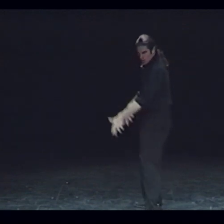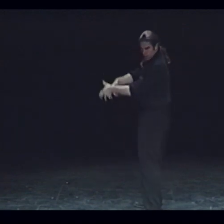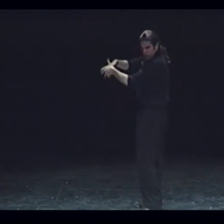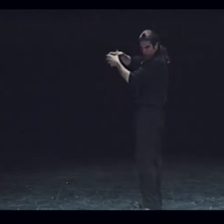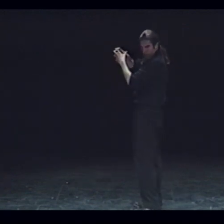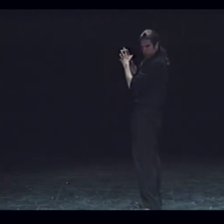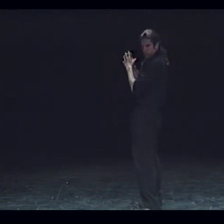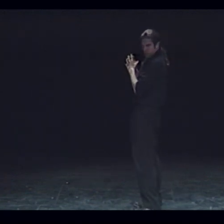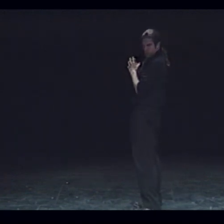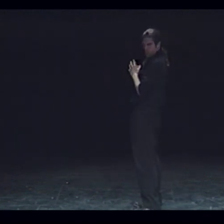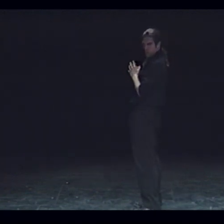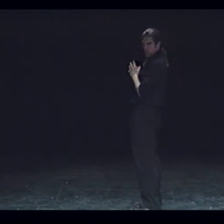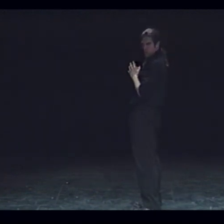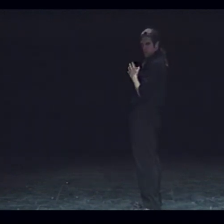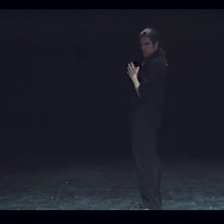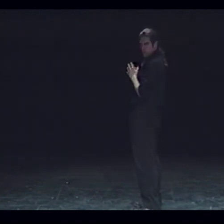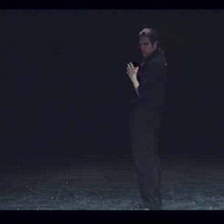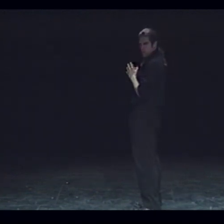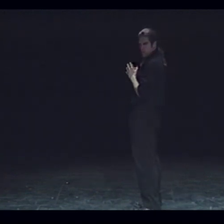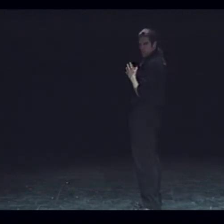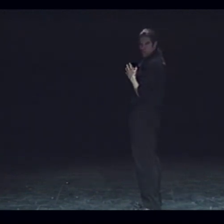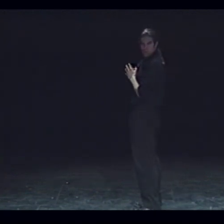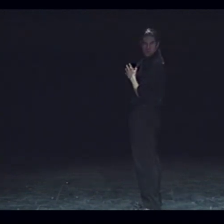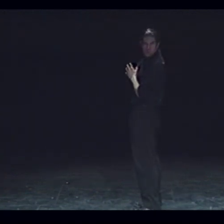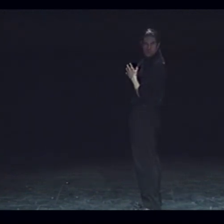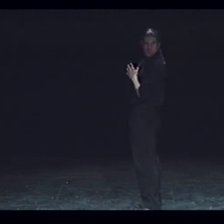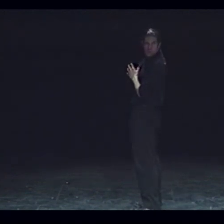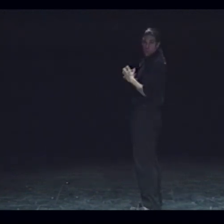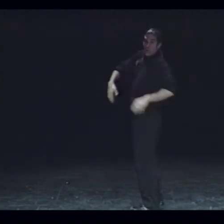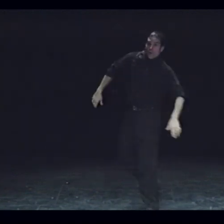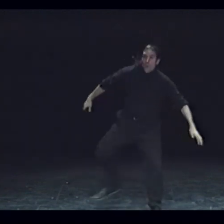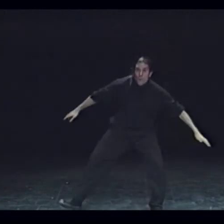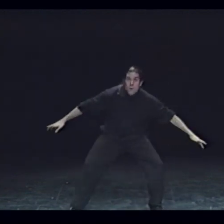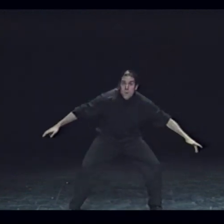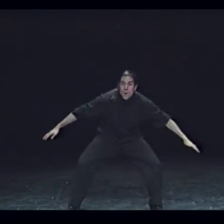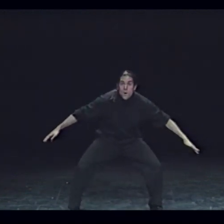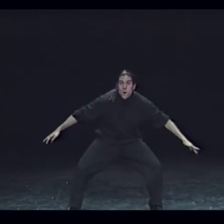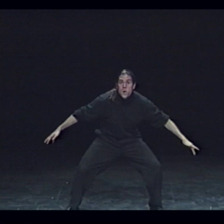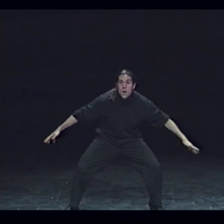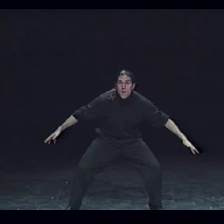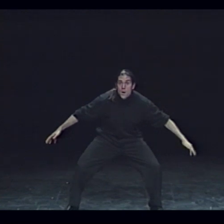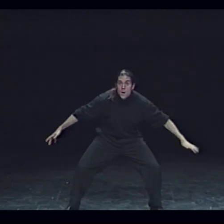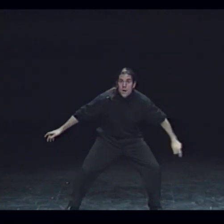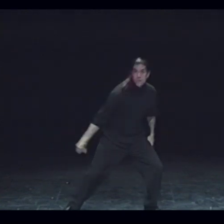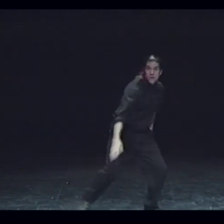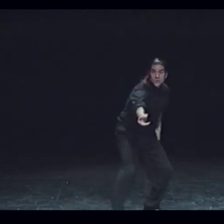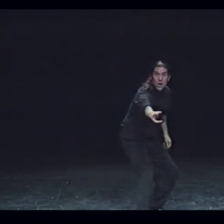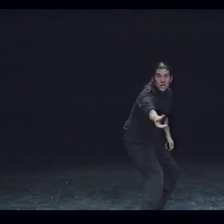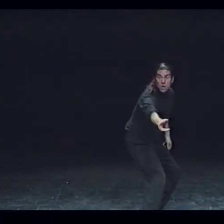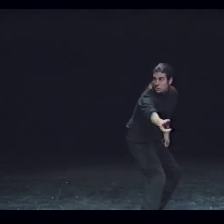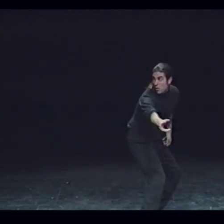We've got runners on first and third. He goes into the stretch Eyes the runner leading off first base